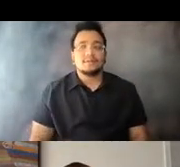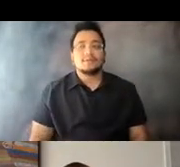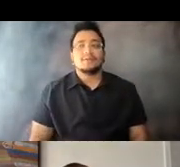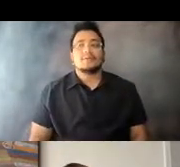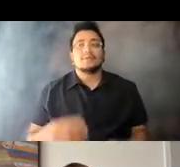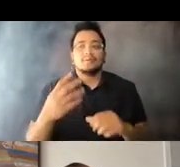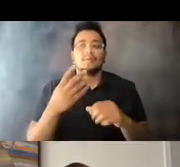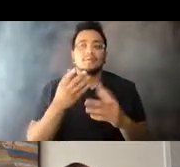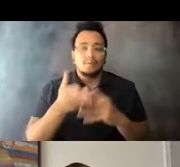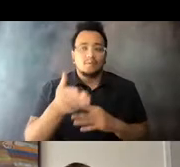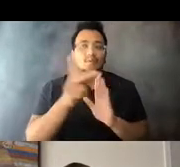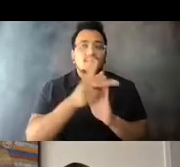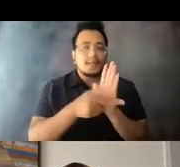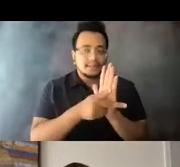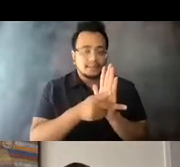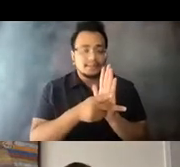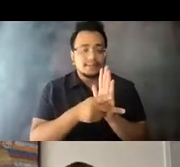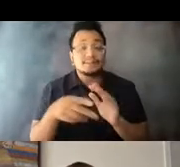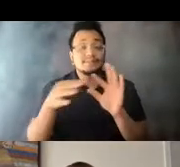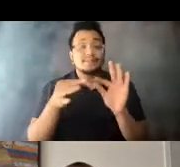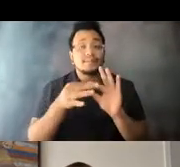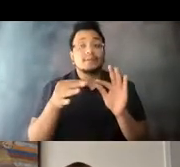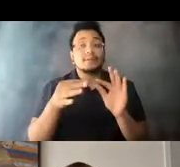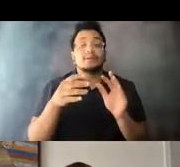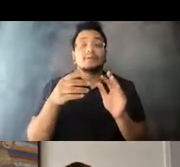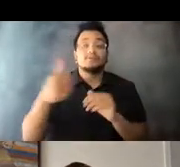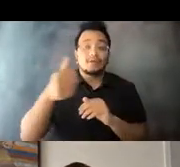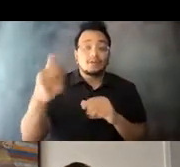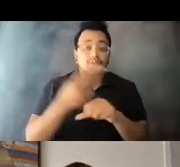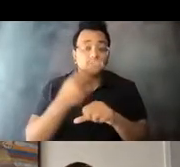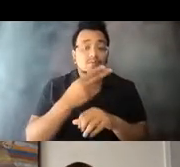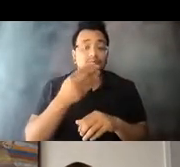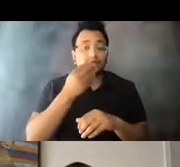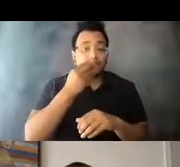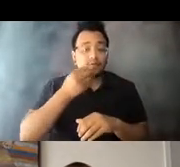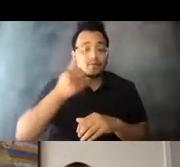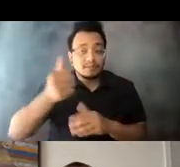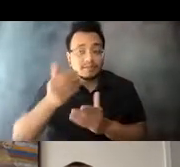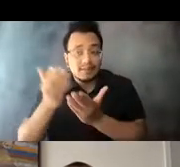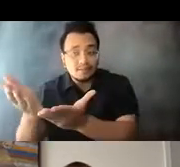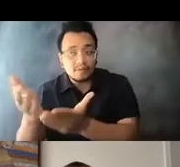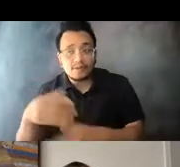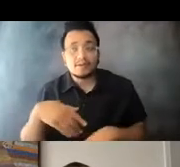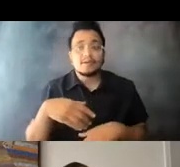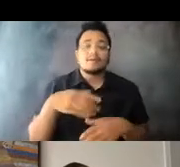15:07:20 As has been mentioned, transit and paratransit is used to deliver meals, provide access to grocery stores and pharmacies, served as